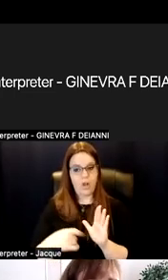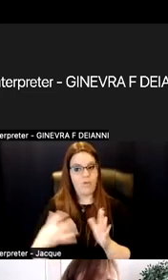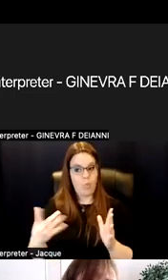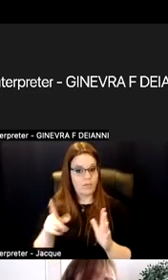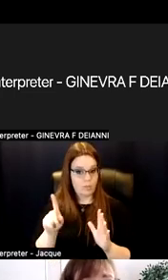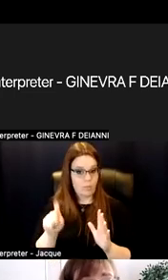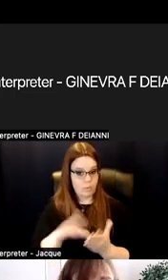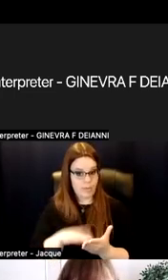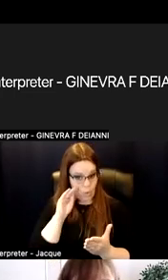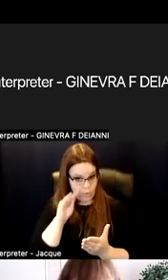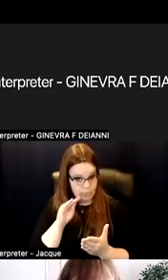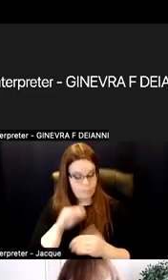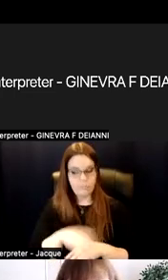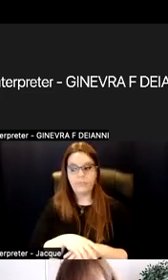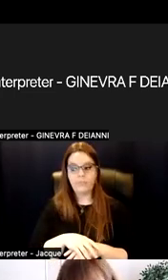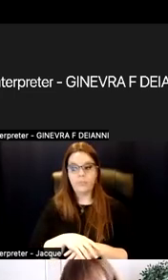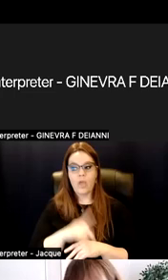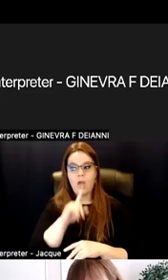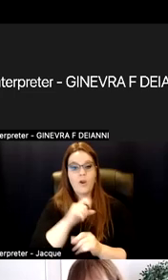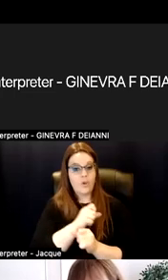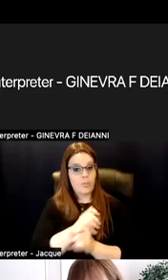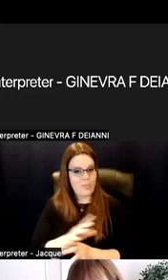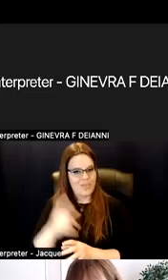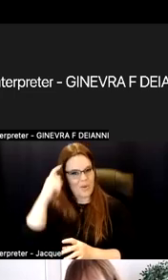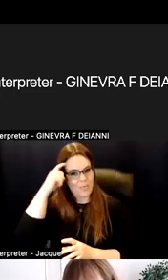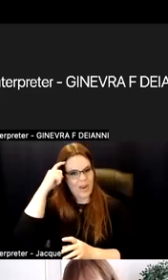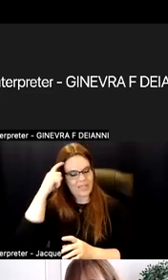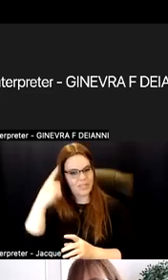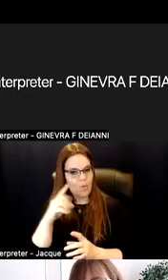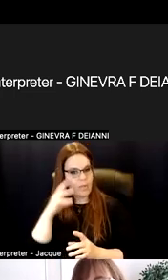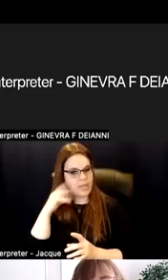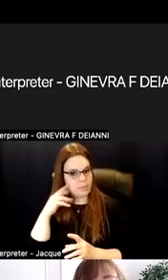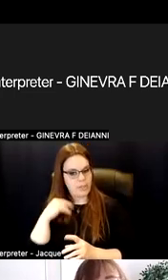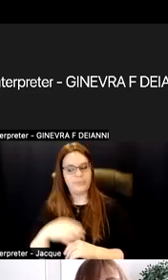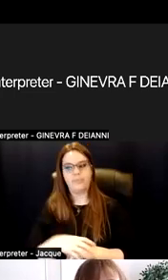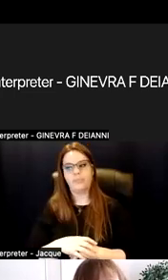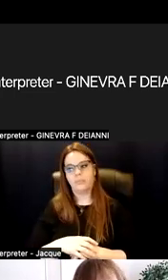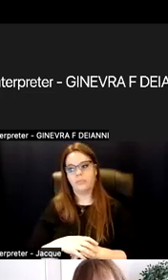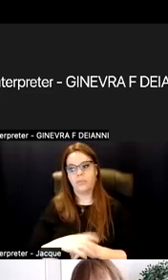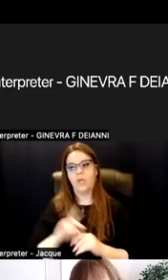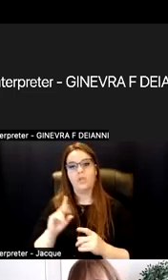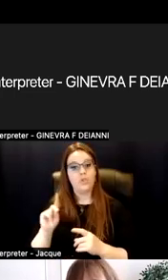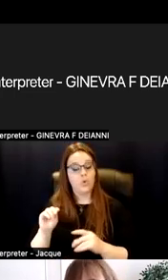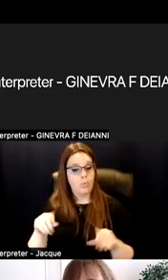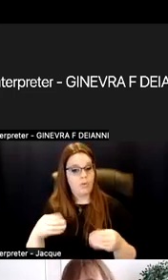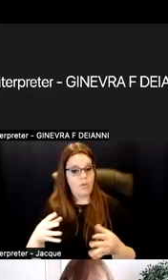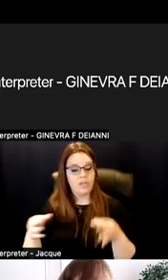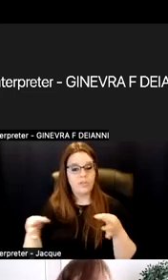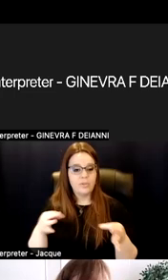Are you prepping their brains for the learning experience? Do you provide descriptions of why and how the content is